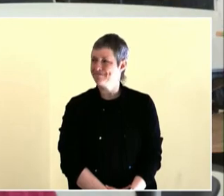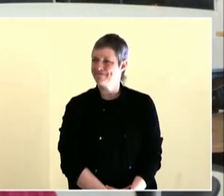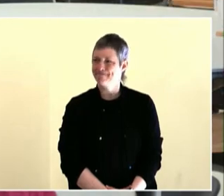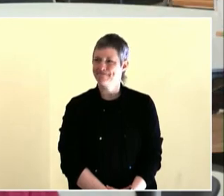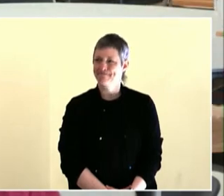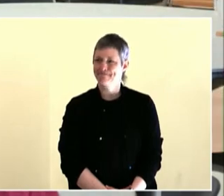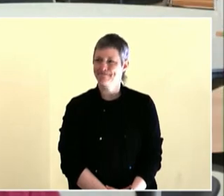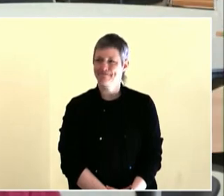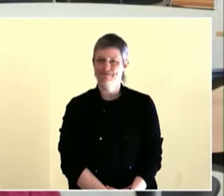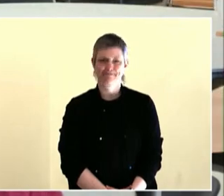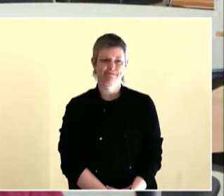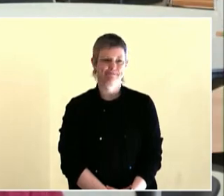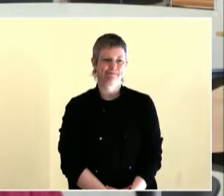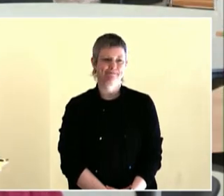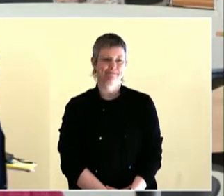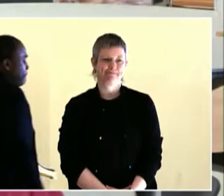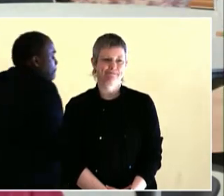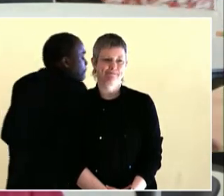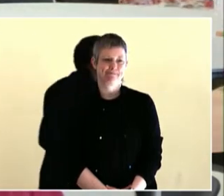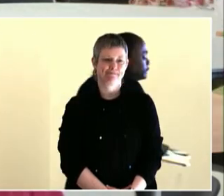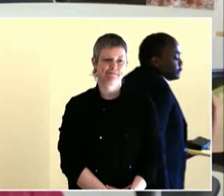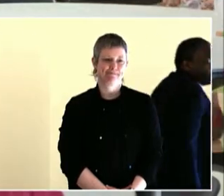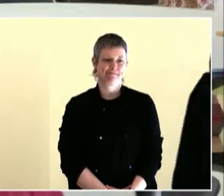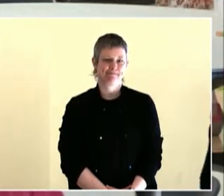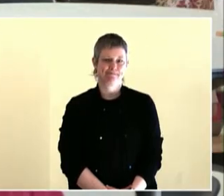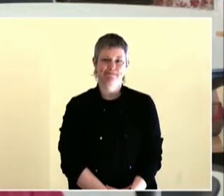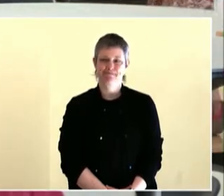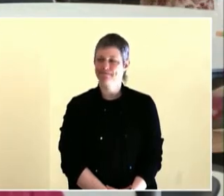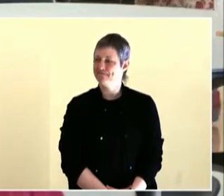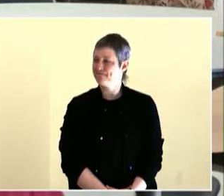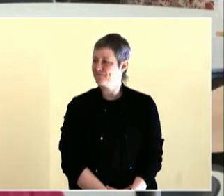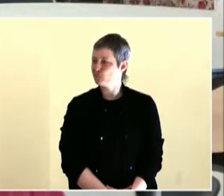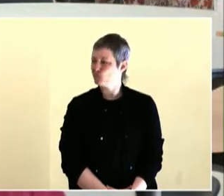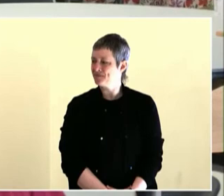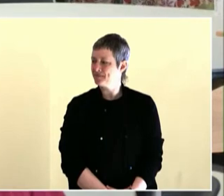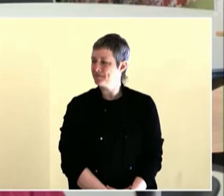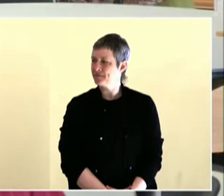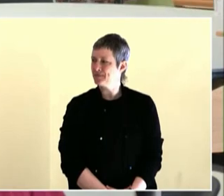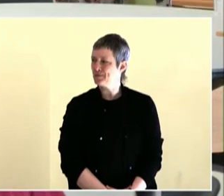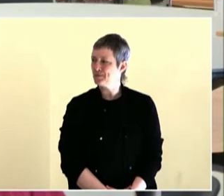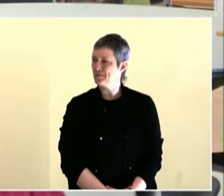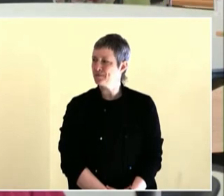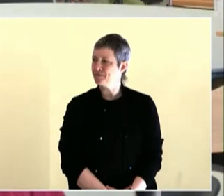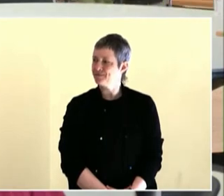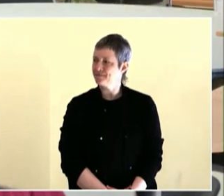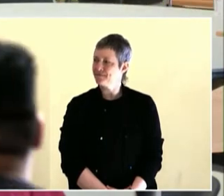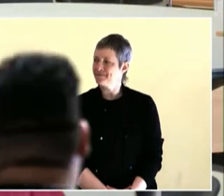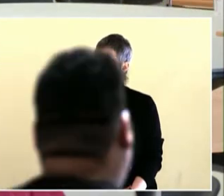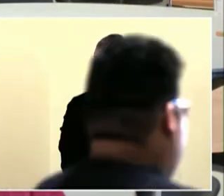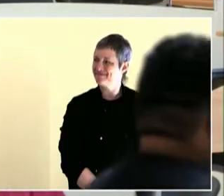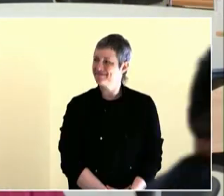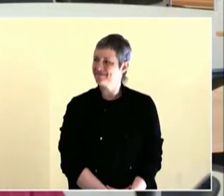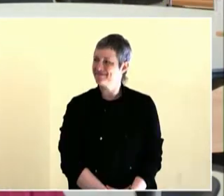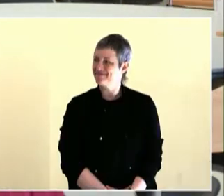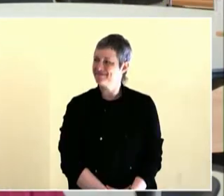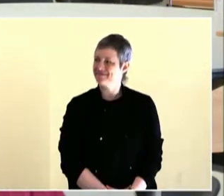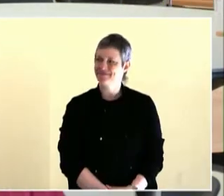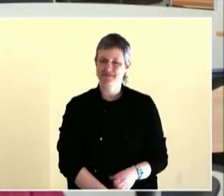is this regional pride and political pride. In Mexico, in my little town